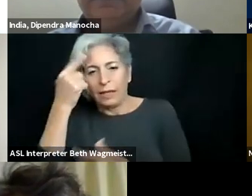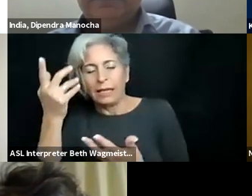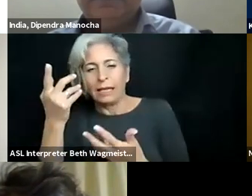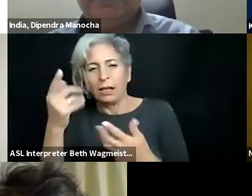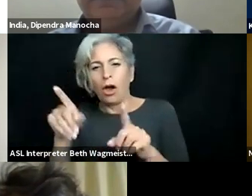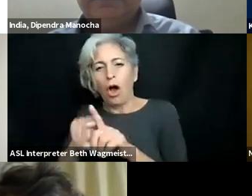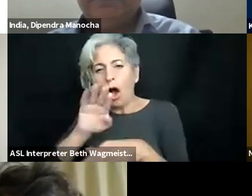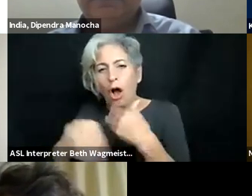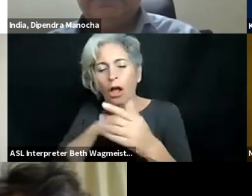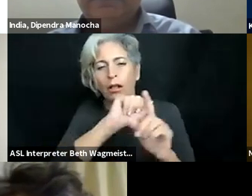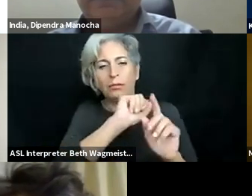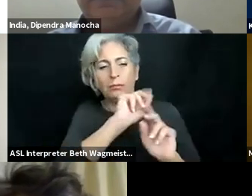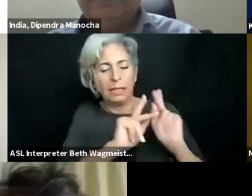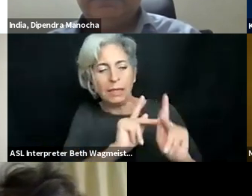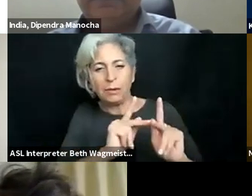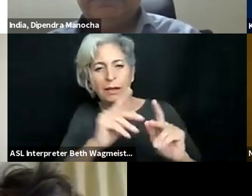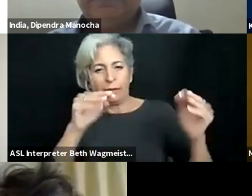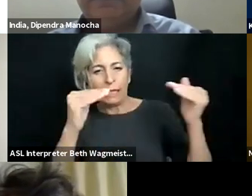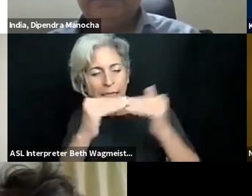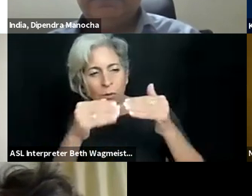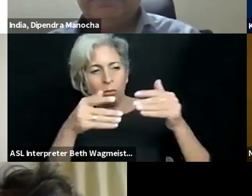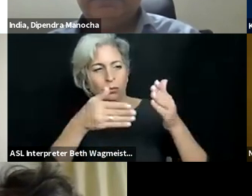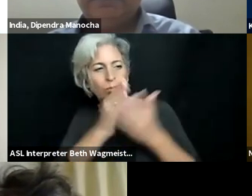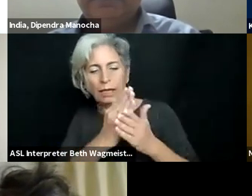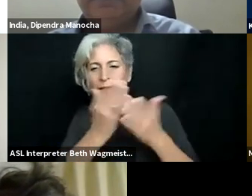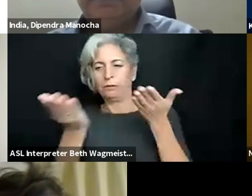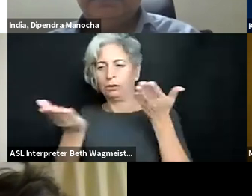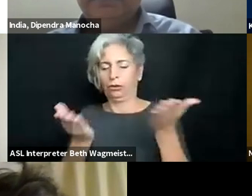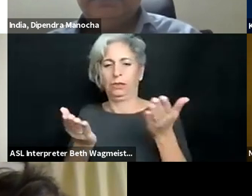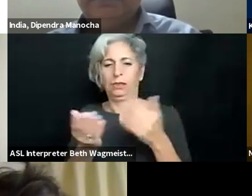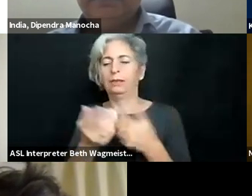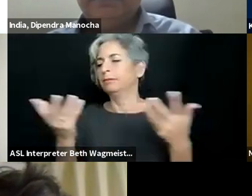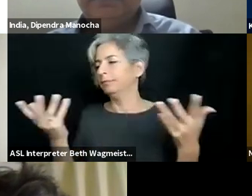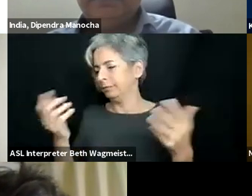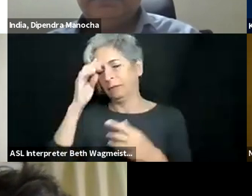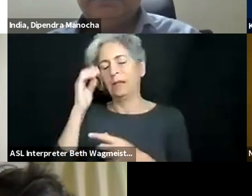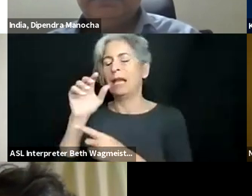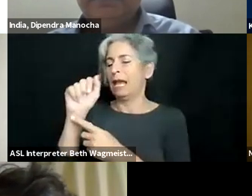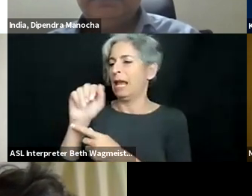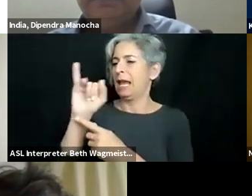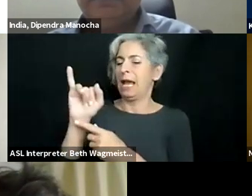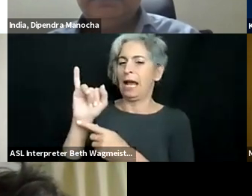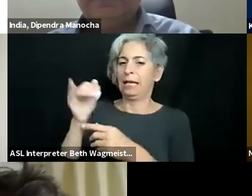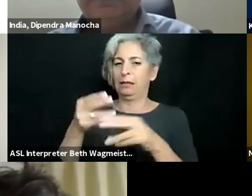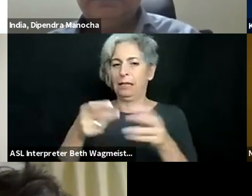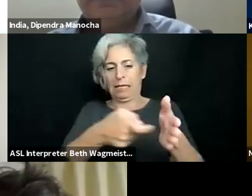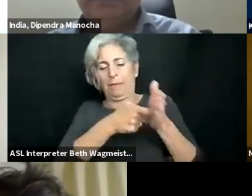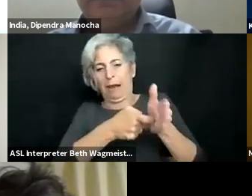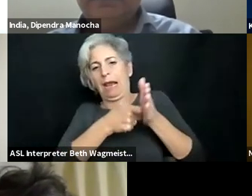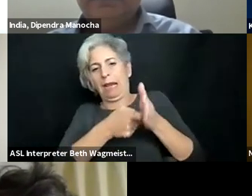comes from wise political wealth. The united Arab Emirates, all society members have equal rights to